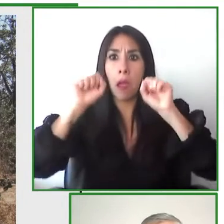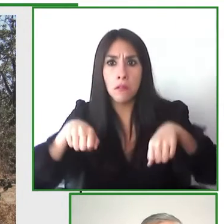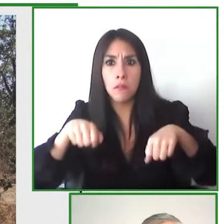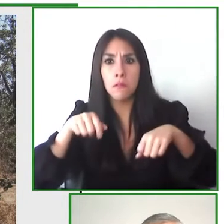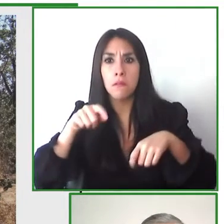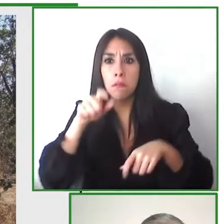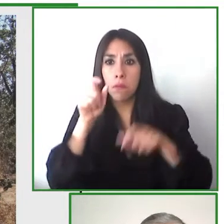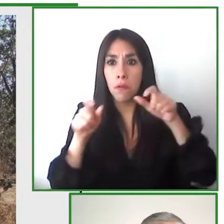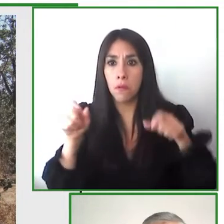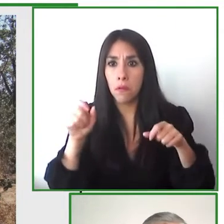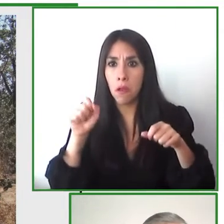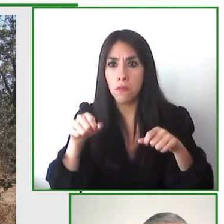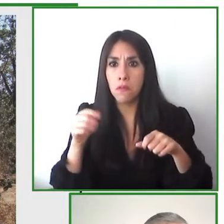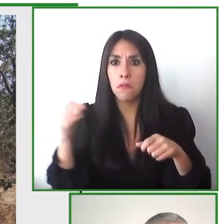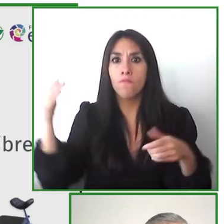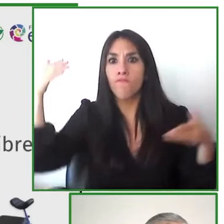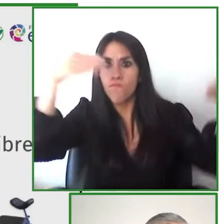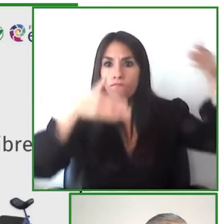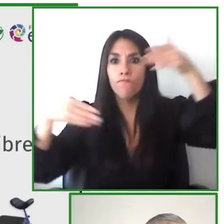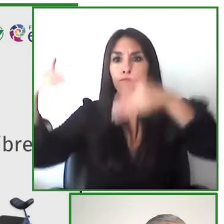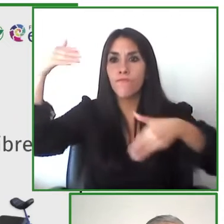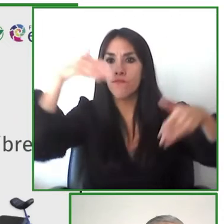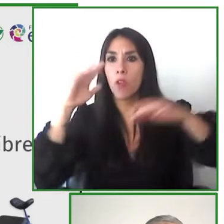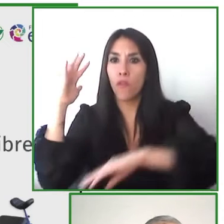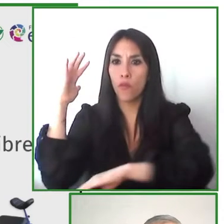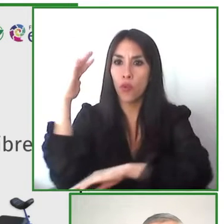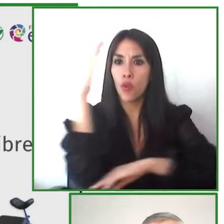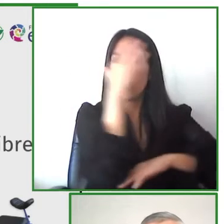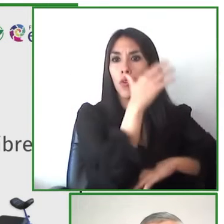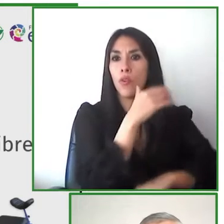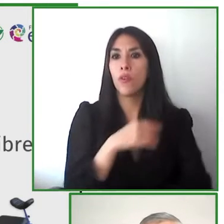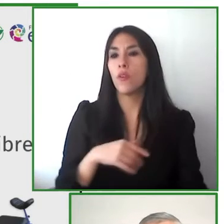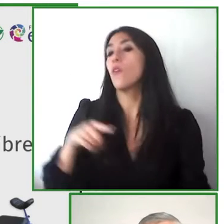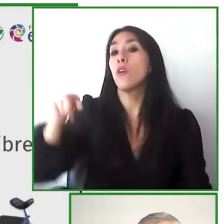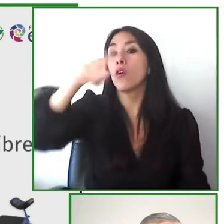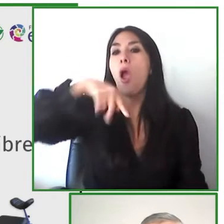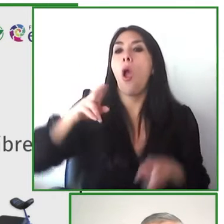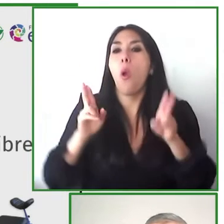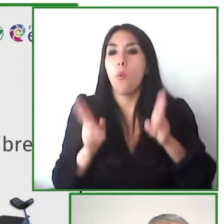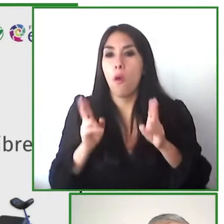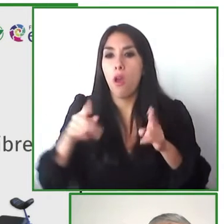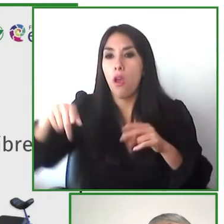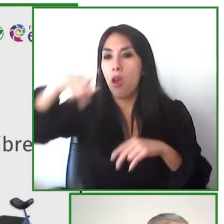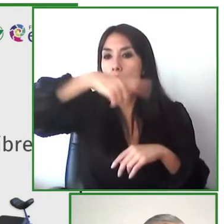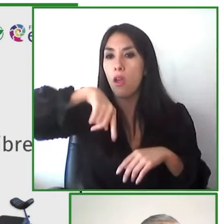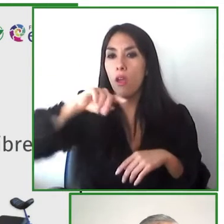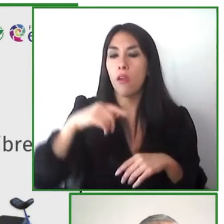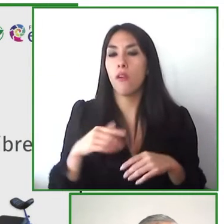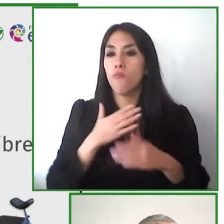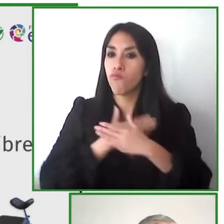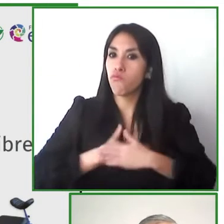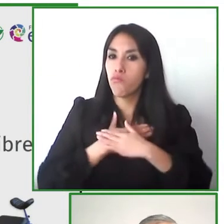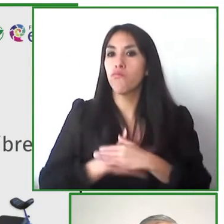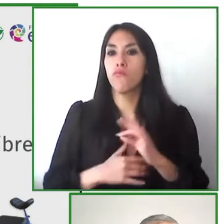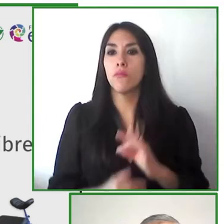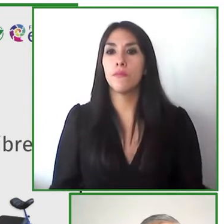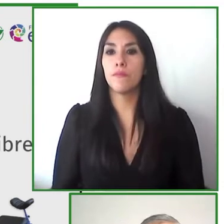condition they can enjoy all parks and open nature